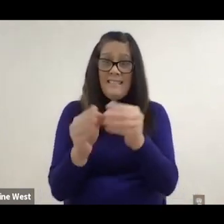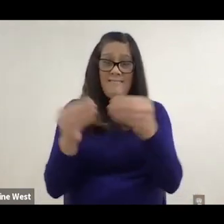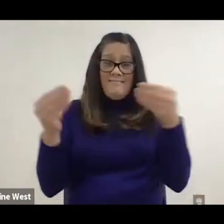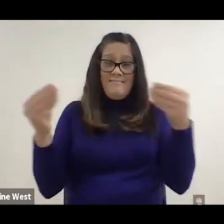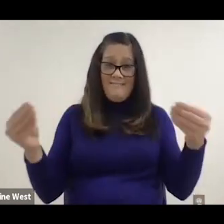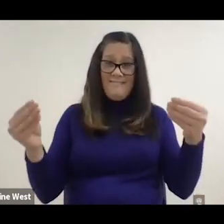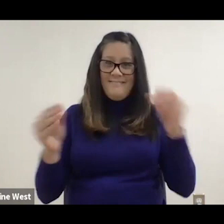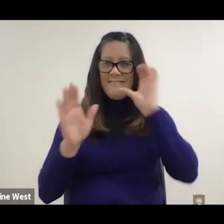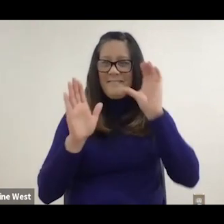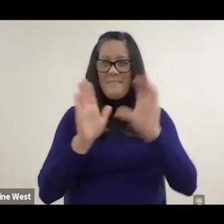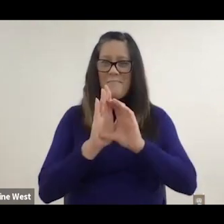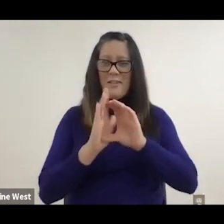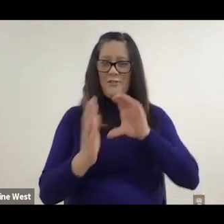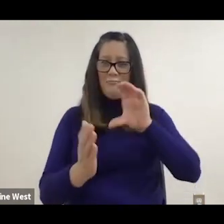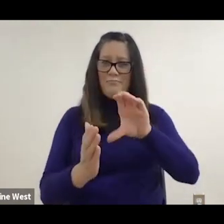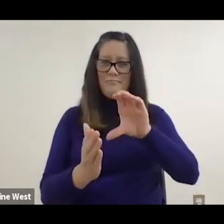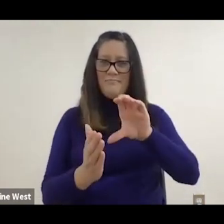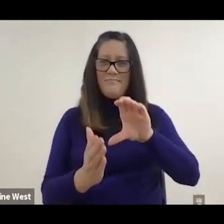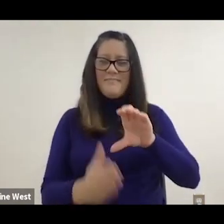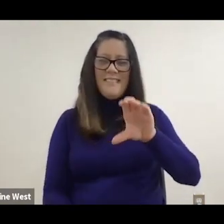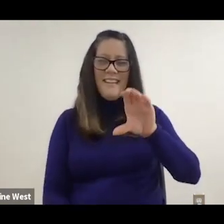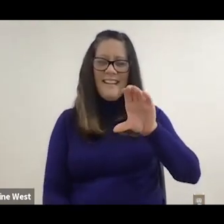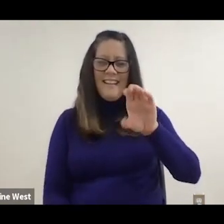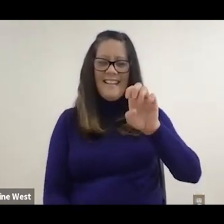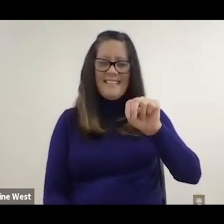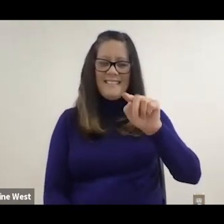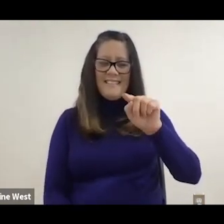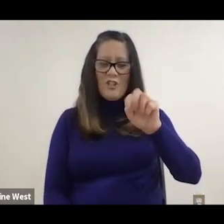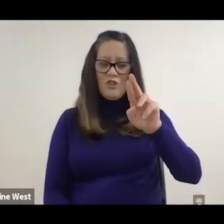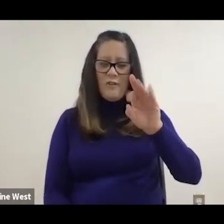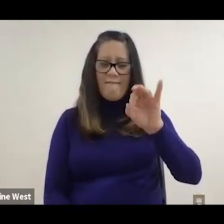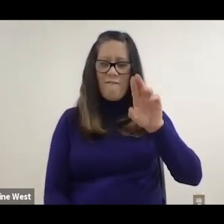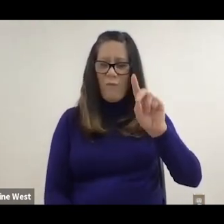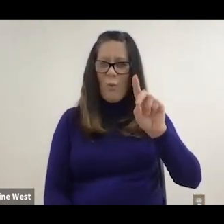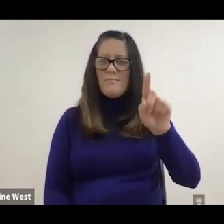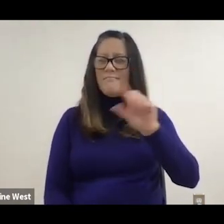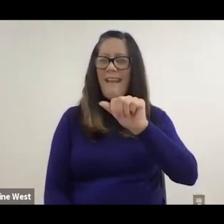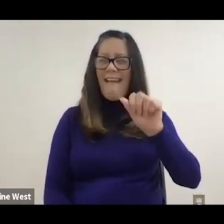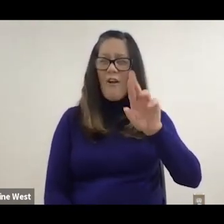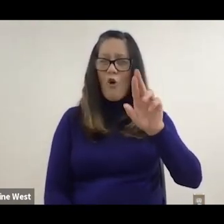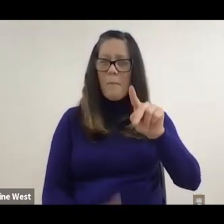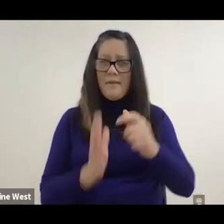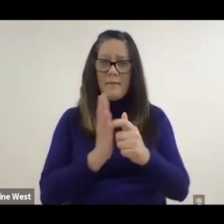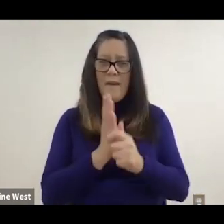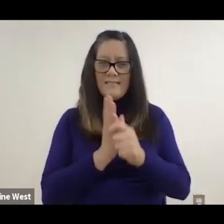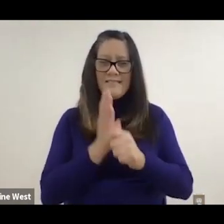October issue of AARP Magazine, where I was the centerfold.